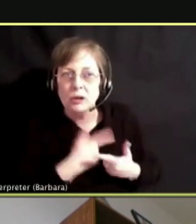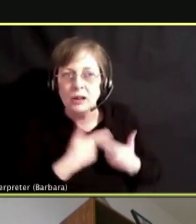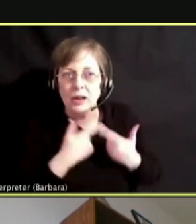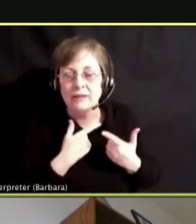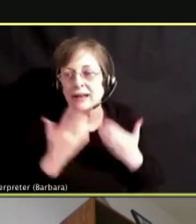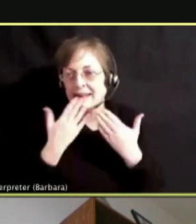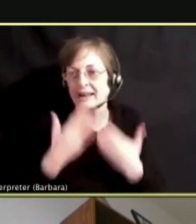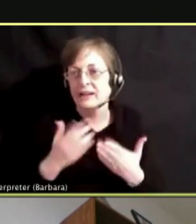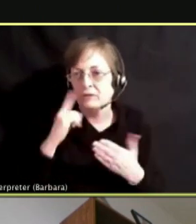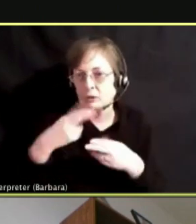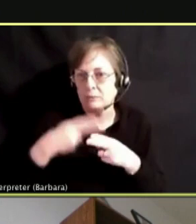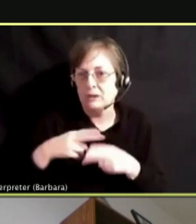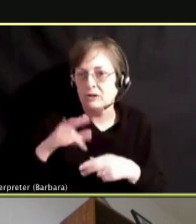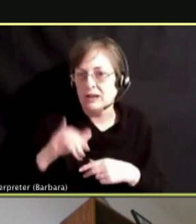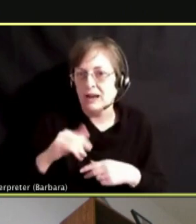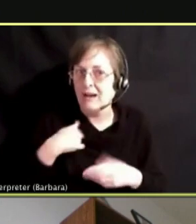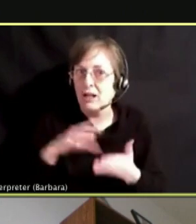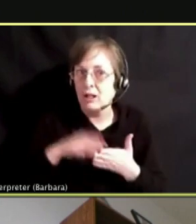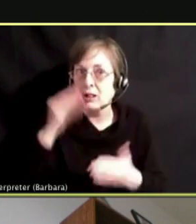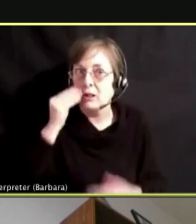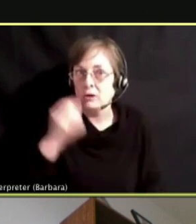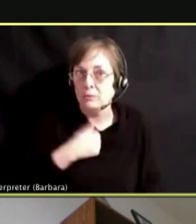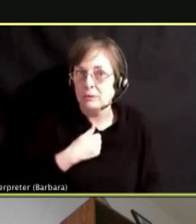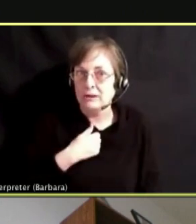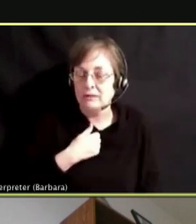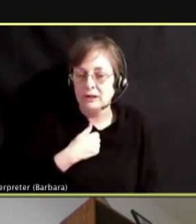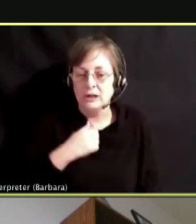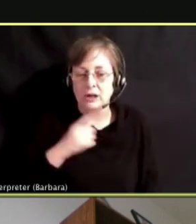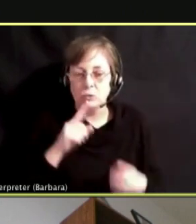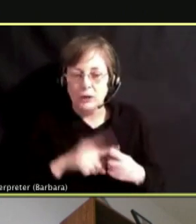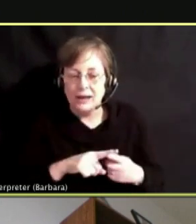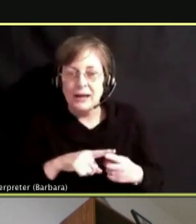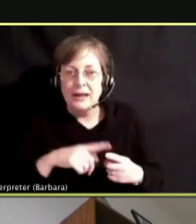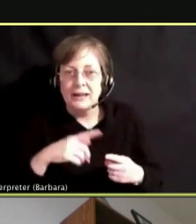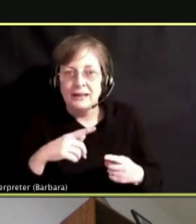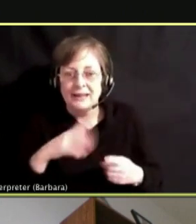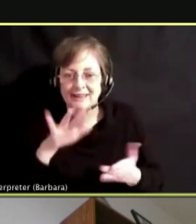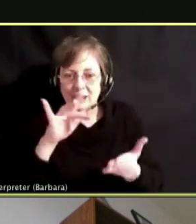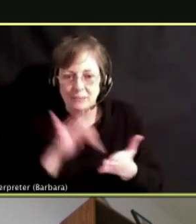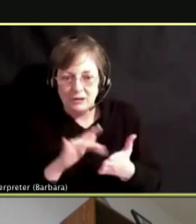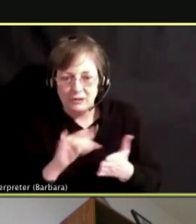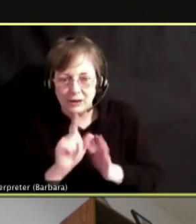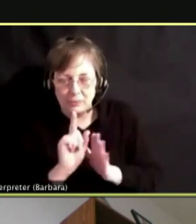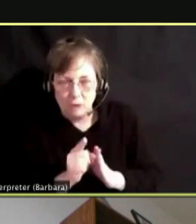AND THINK I LEARNED TO MAKE SURE THAT WHEN I'M IN THE HEAT OF THE MOMENT THE FINAL FRUSTRATED